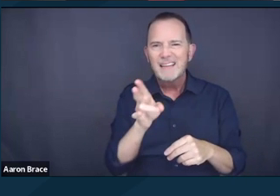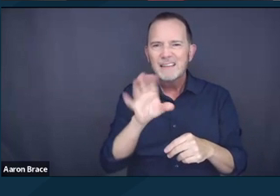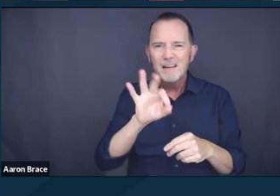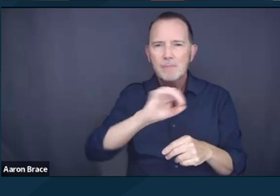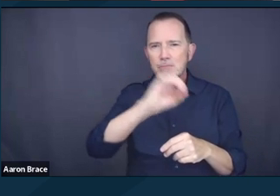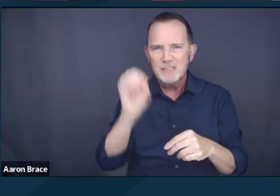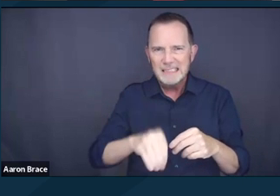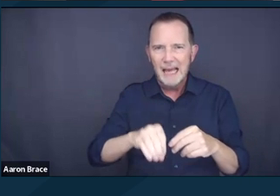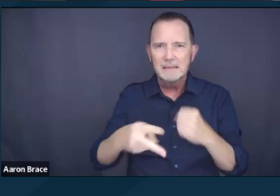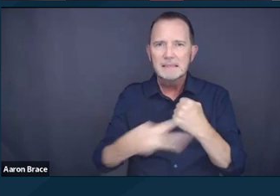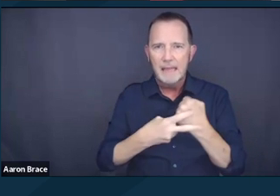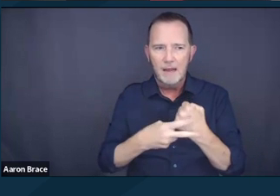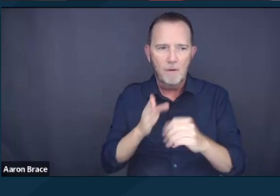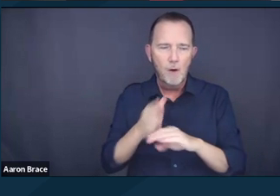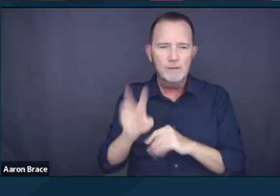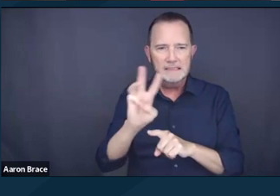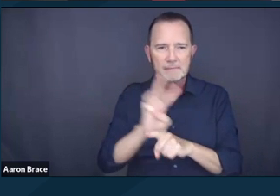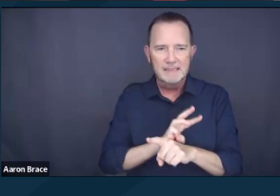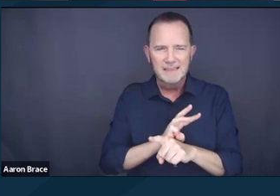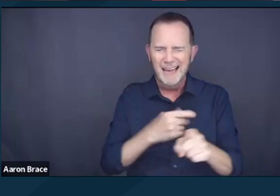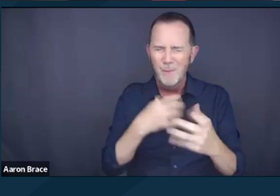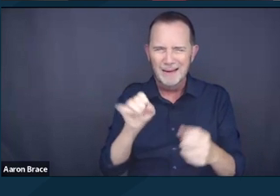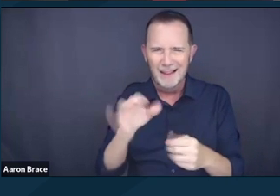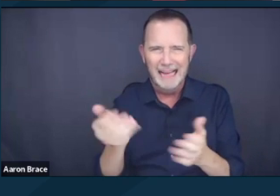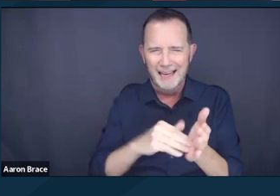That stat's not on the slide, so I'm gonna say it one more time.